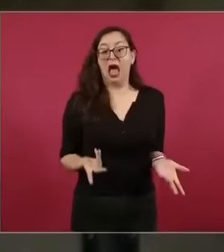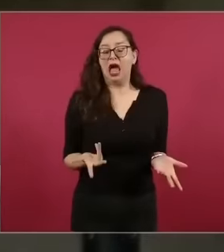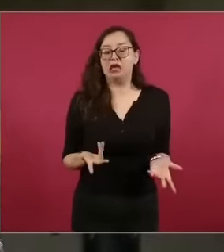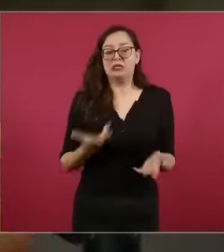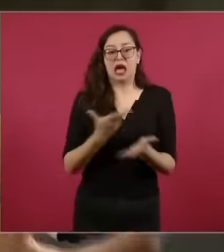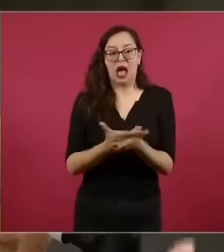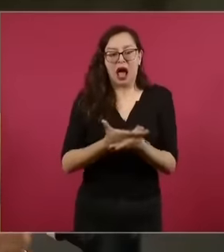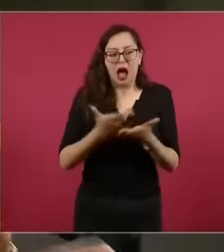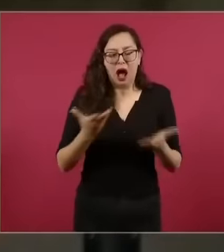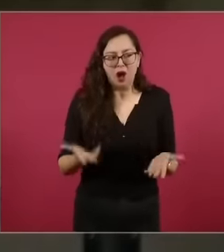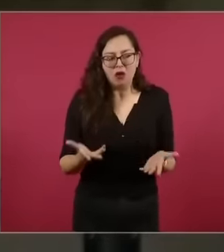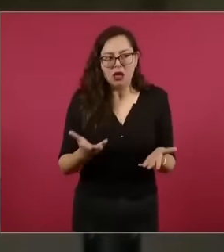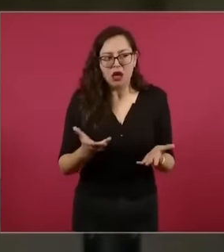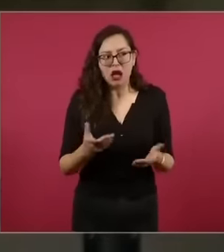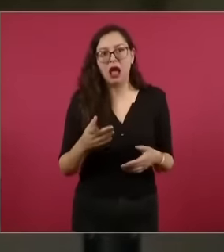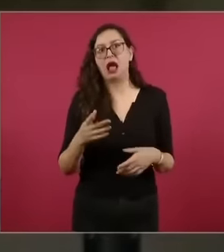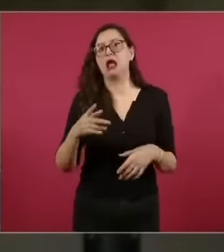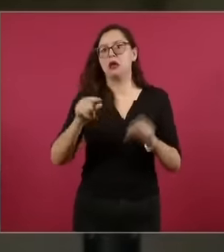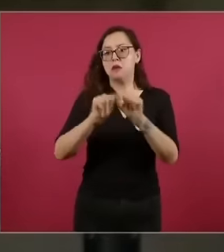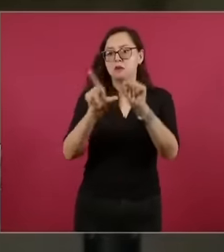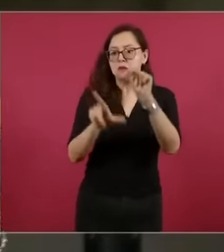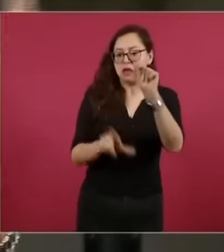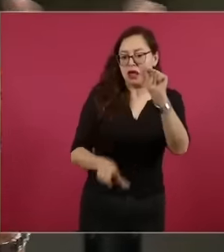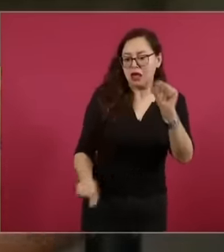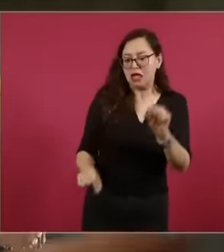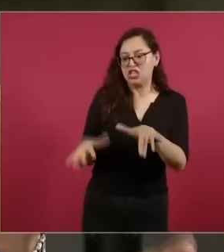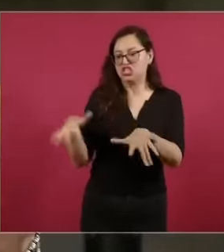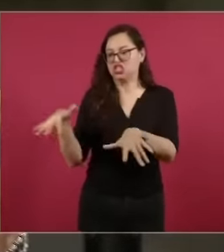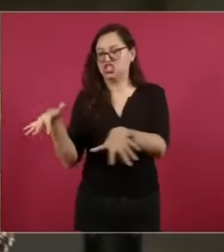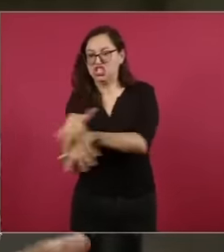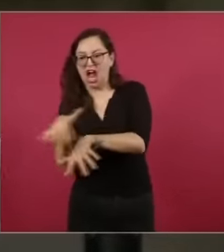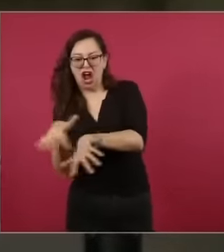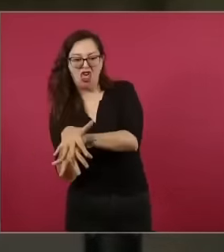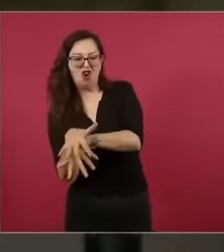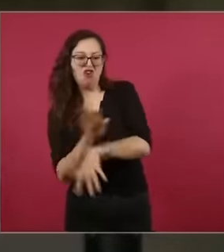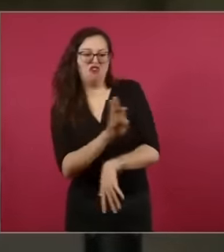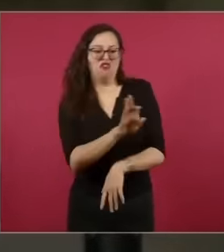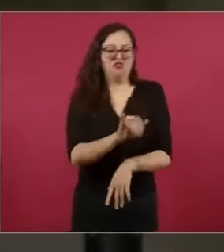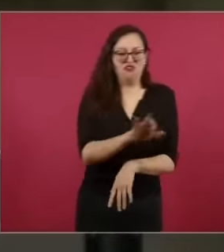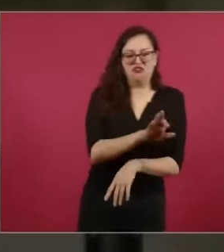you specify to them the president has never said chiros these people perceive themselves as fifí